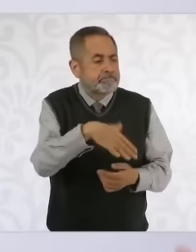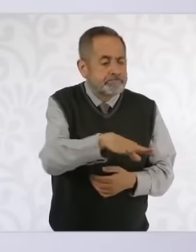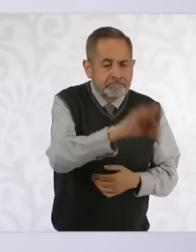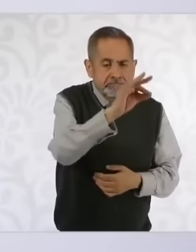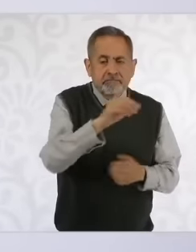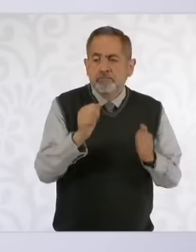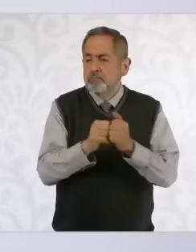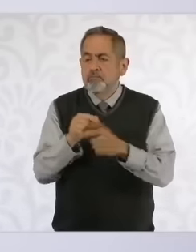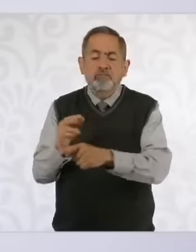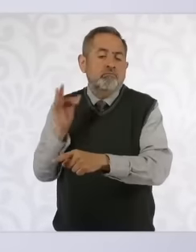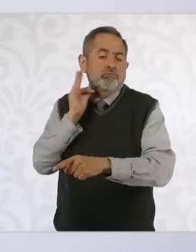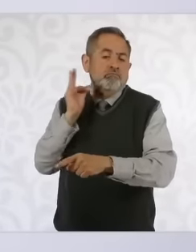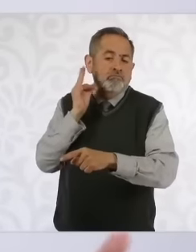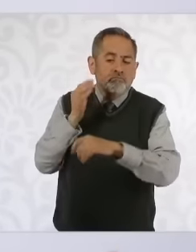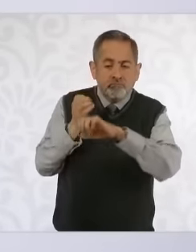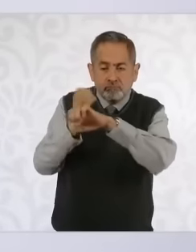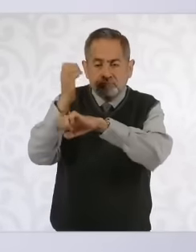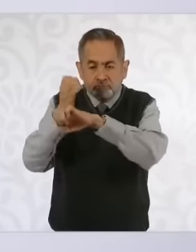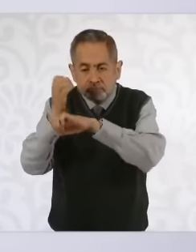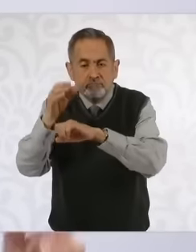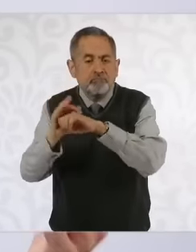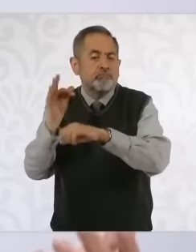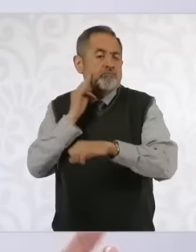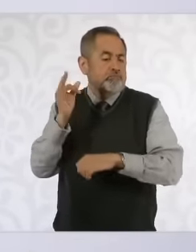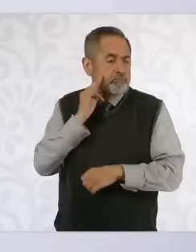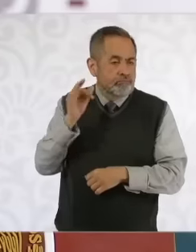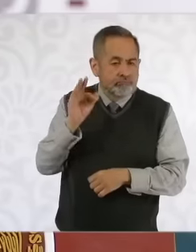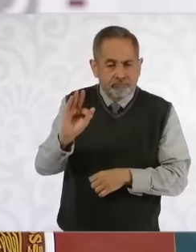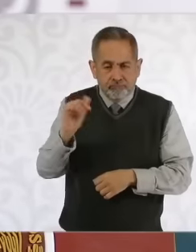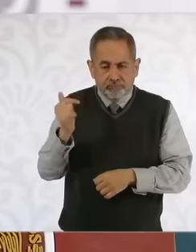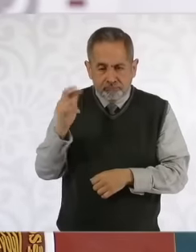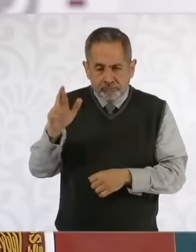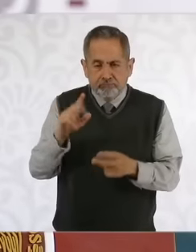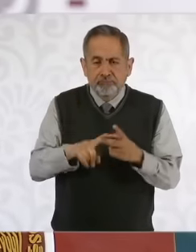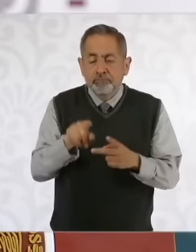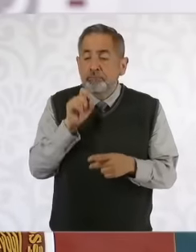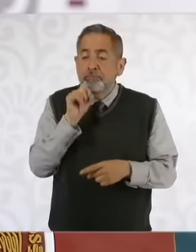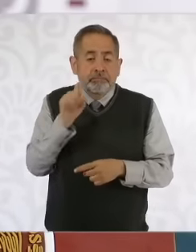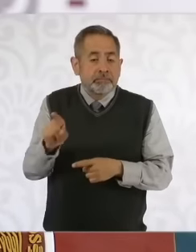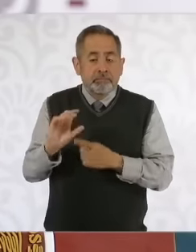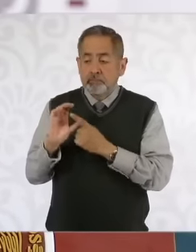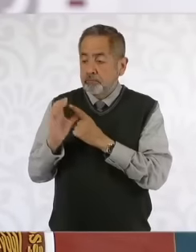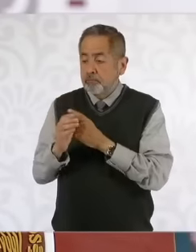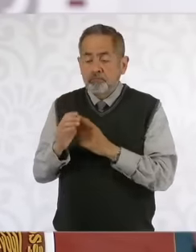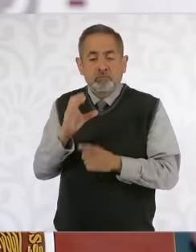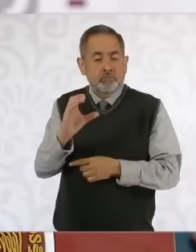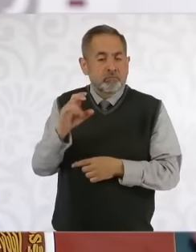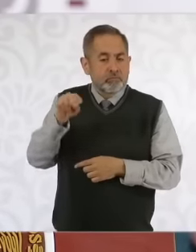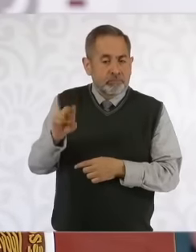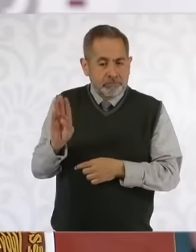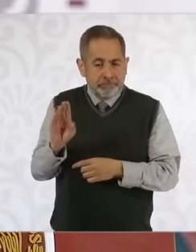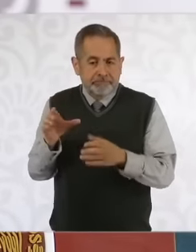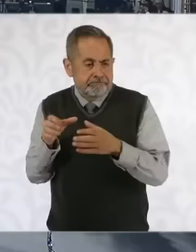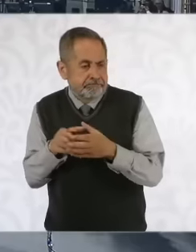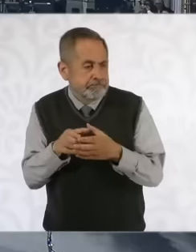state prosecutor's offices of the attorney general's office and the search commission itself we must